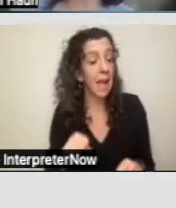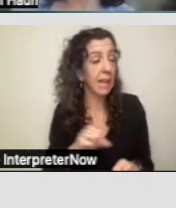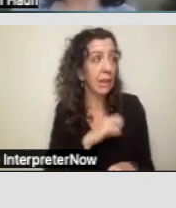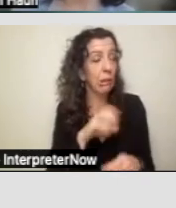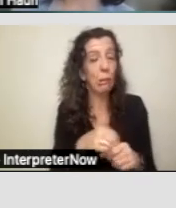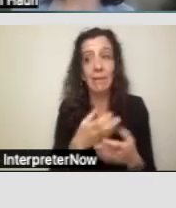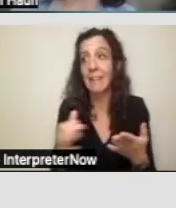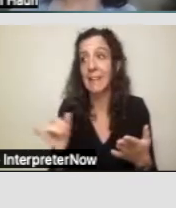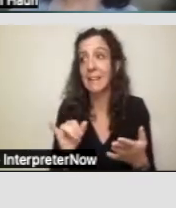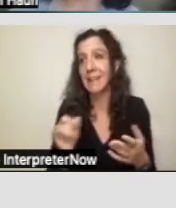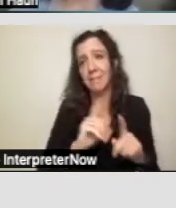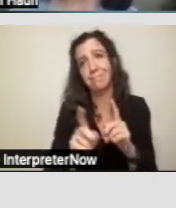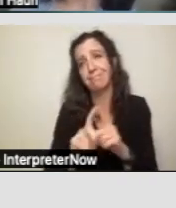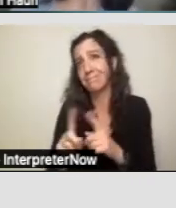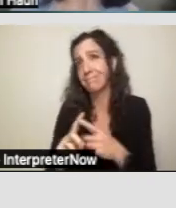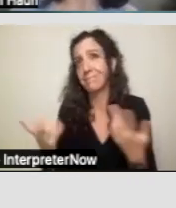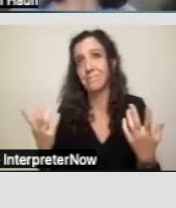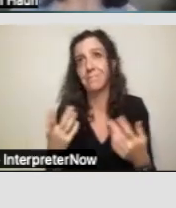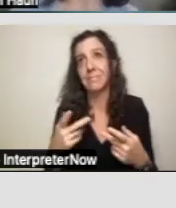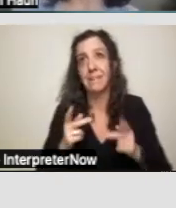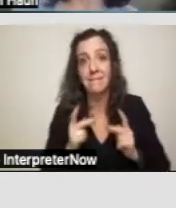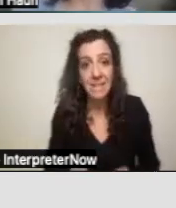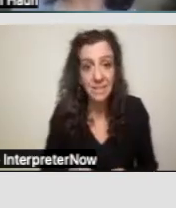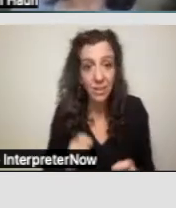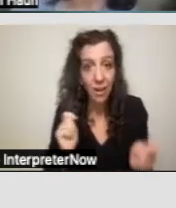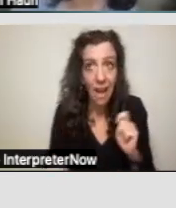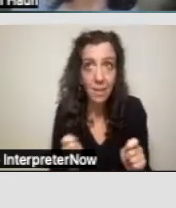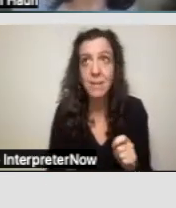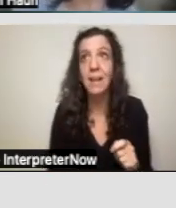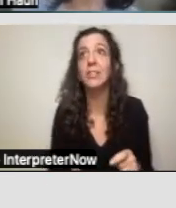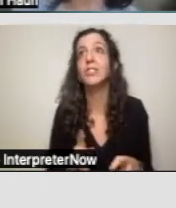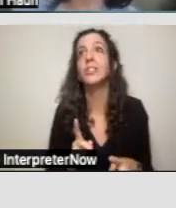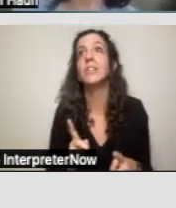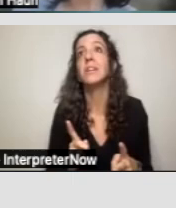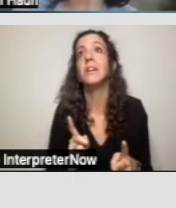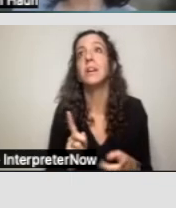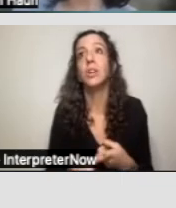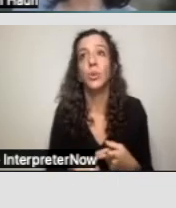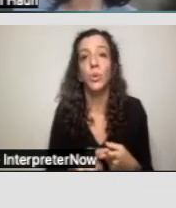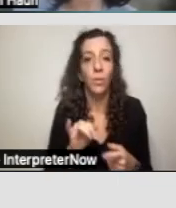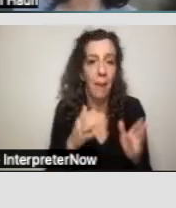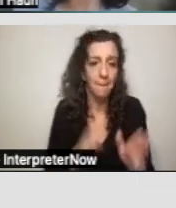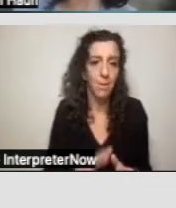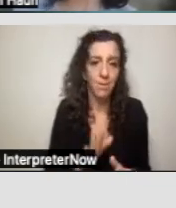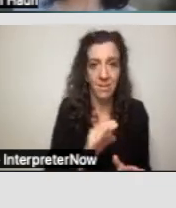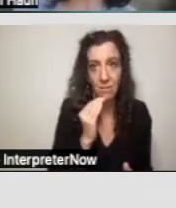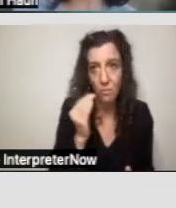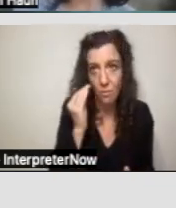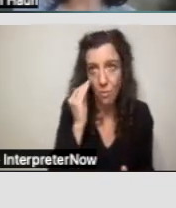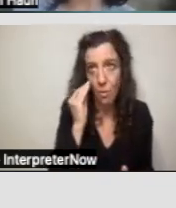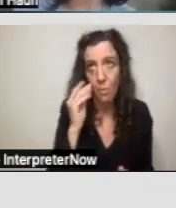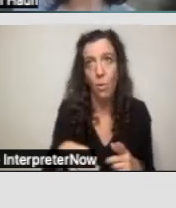a wide?range of physical adaptions to the person's home, when they're required by their